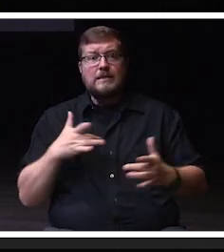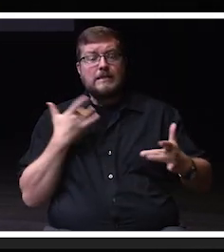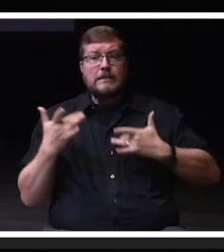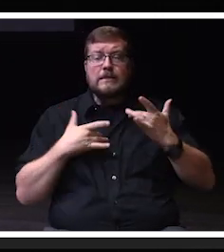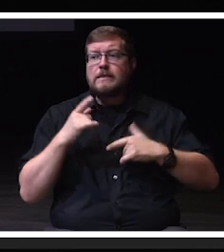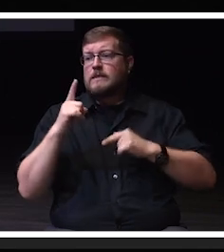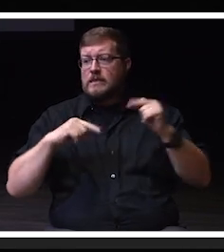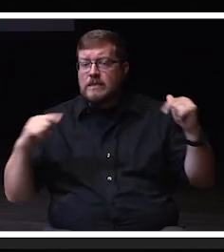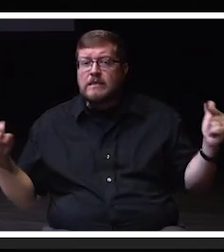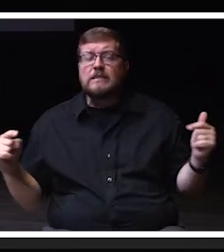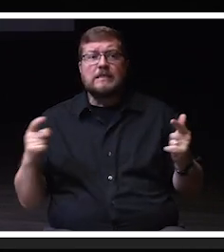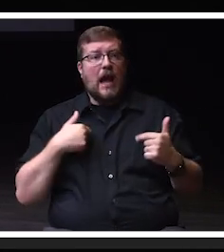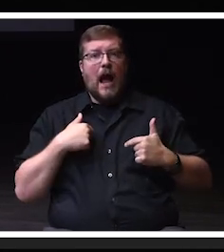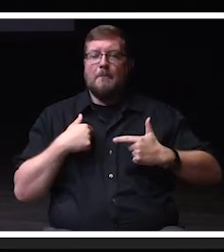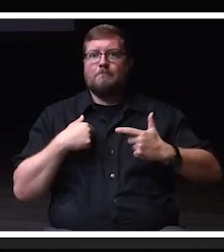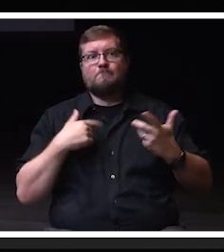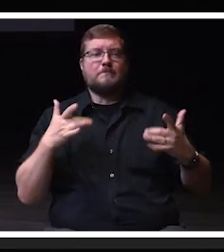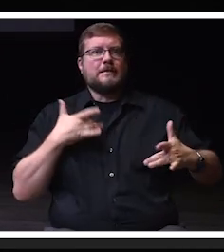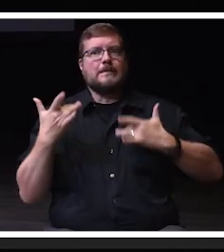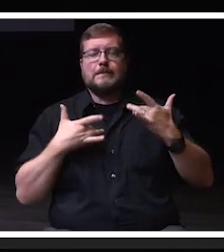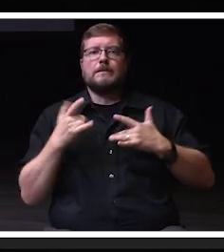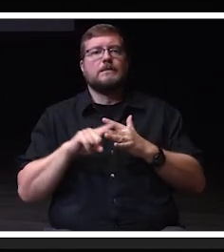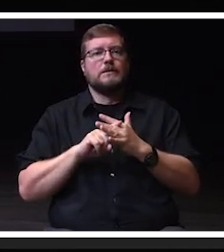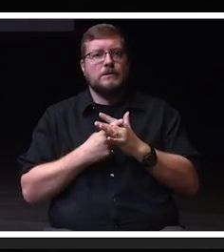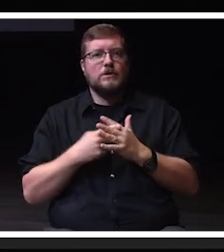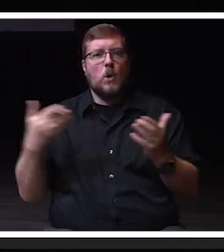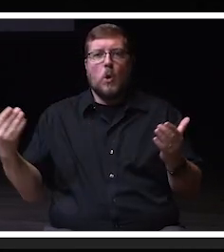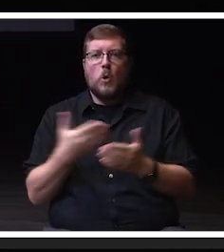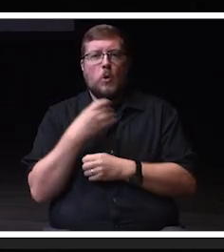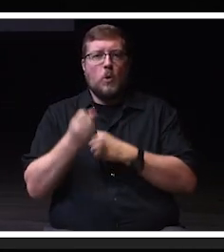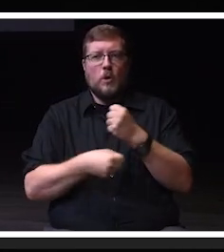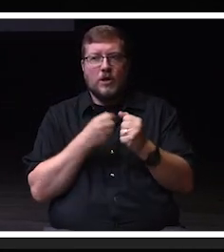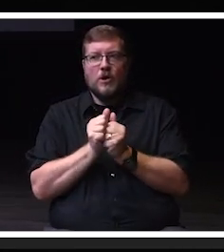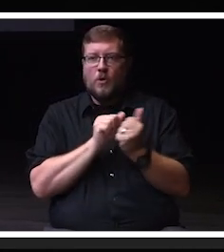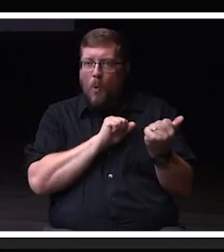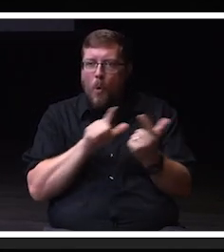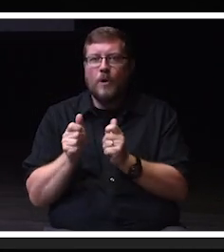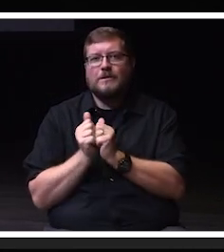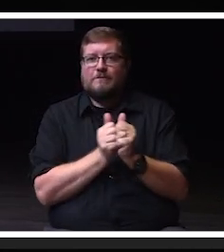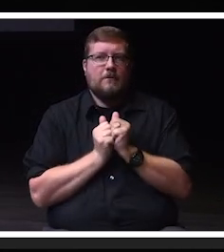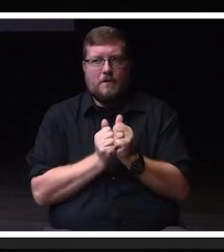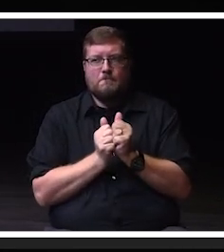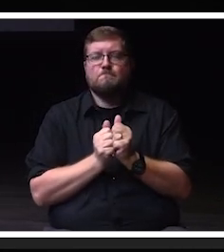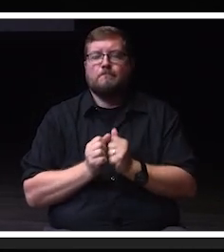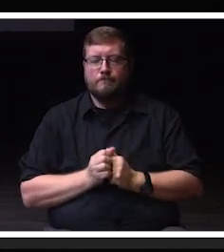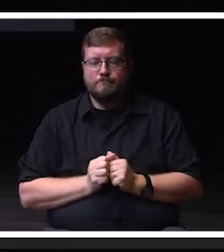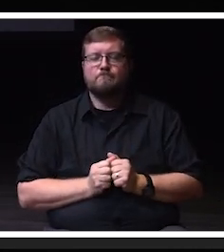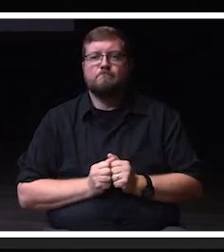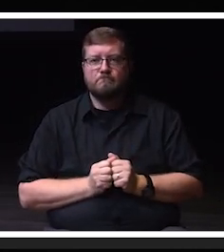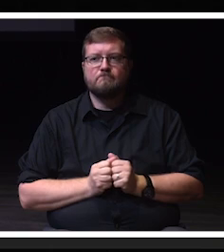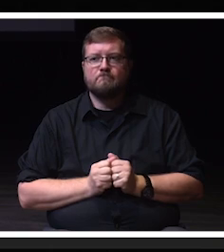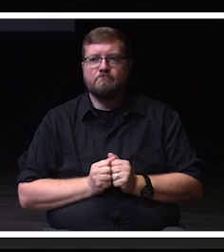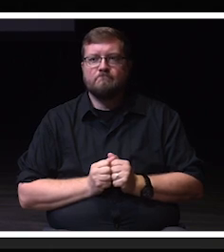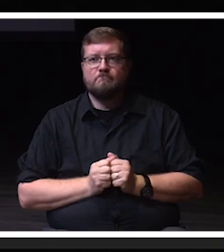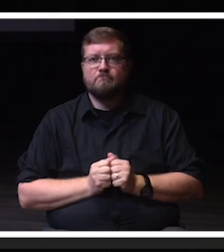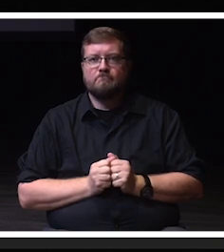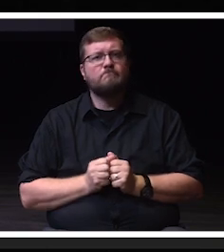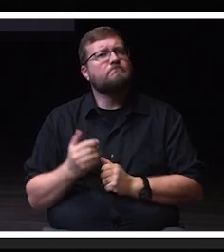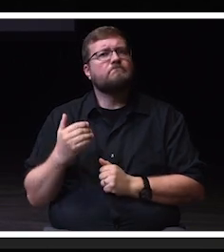and I am excited to start this new year with you. I did have some time away.